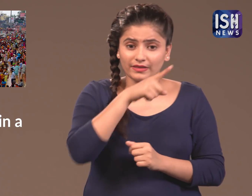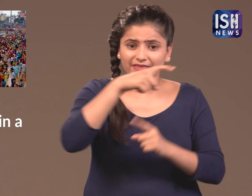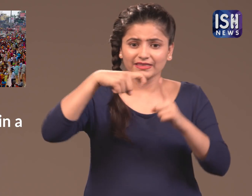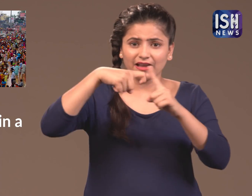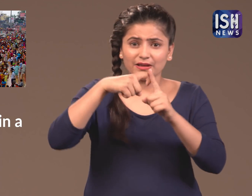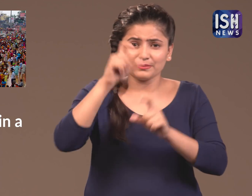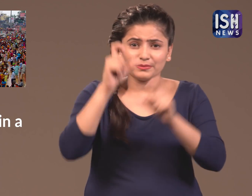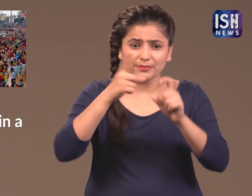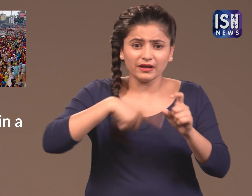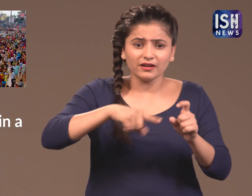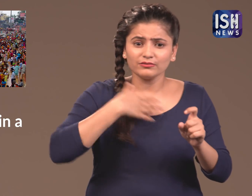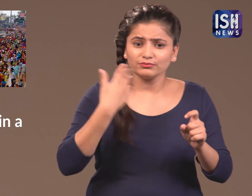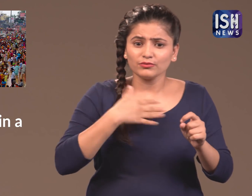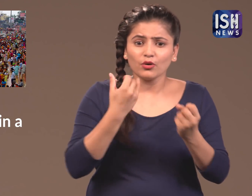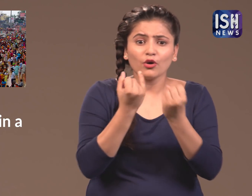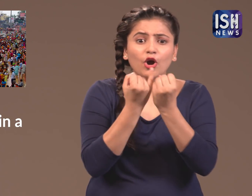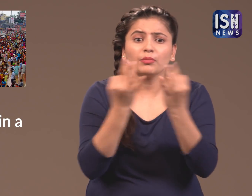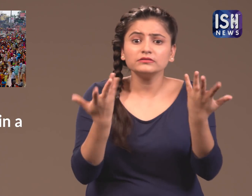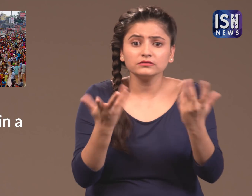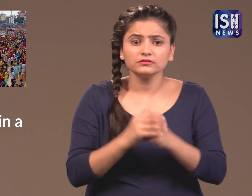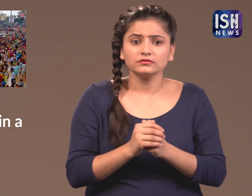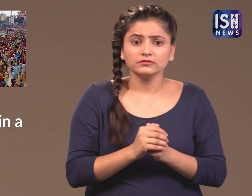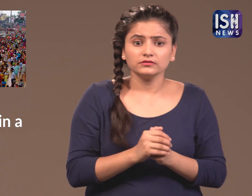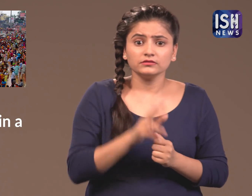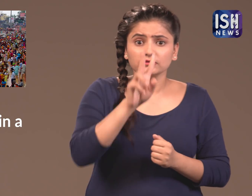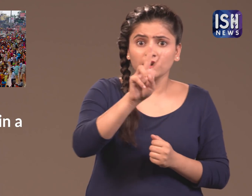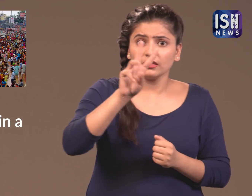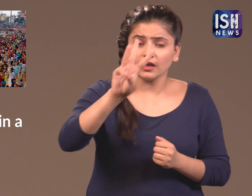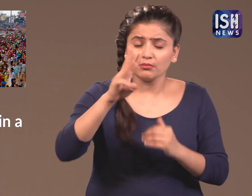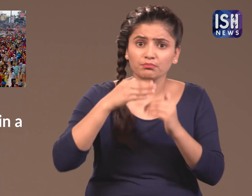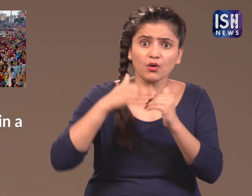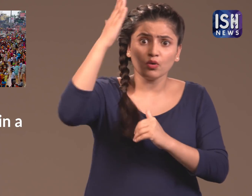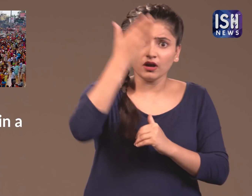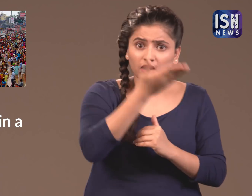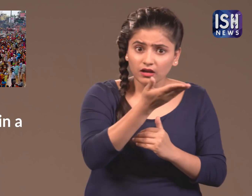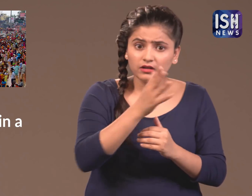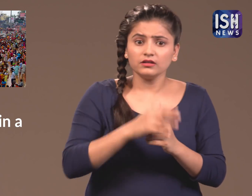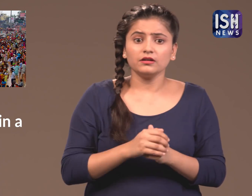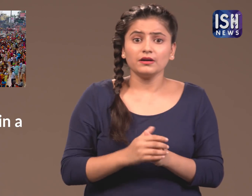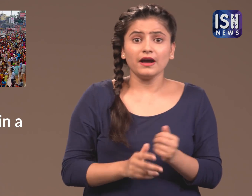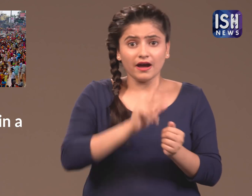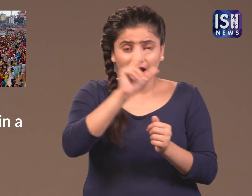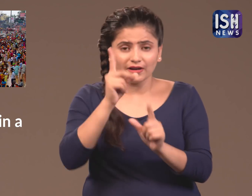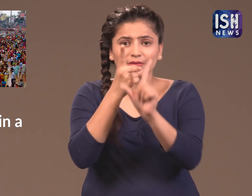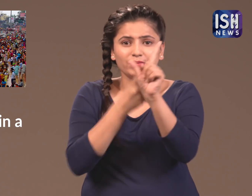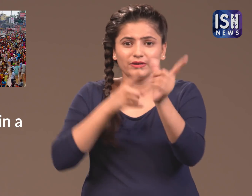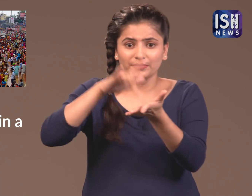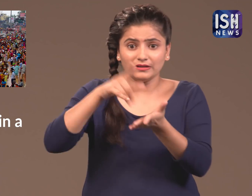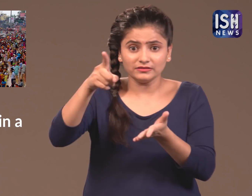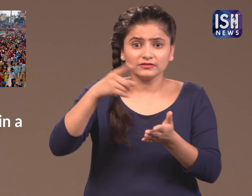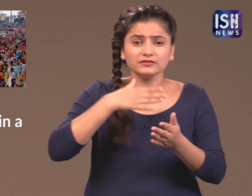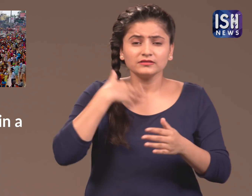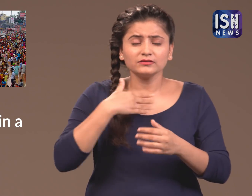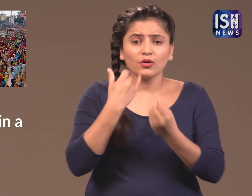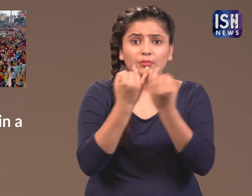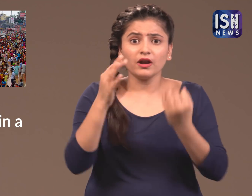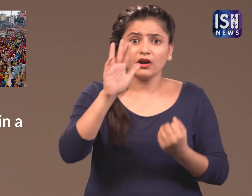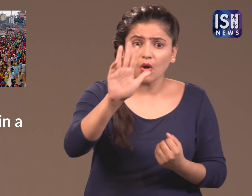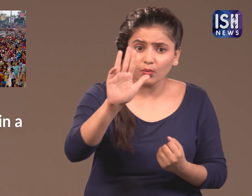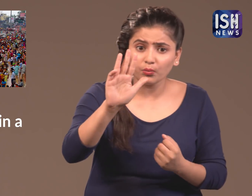More than 23 people died in Kedarnath, 9 died in Yamunotri,